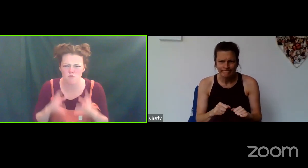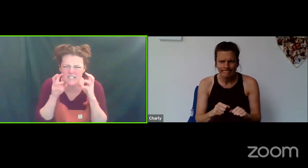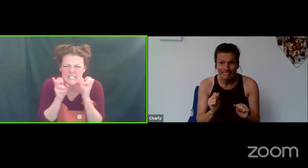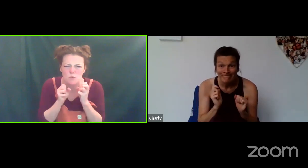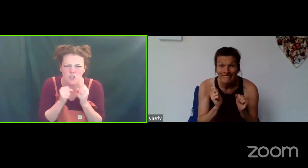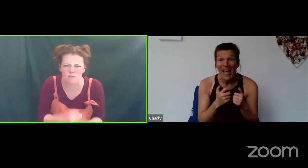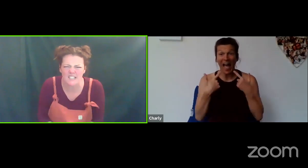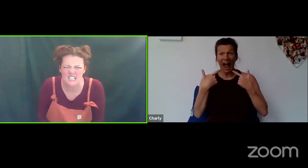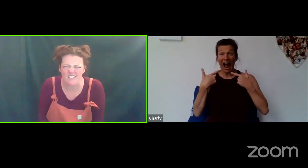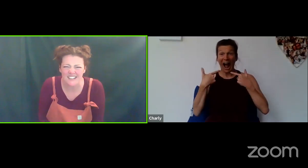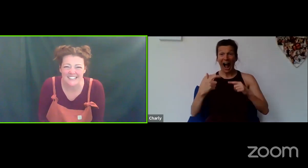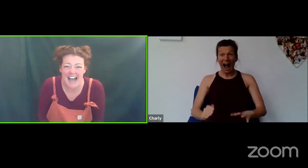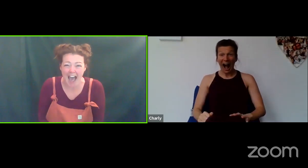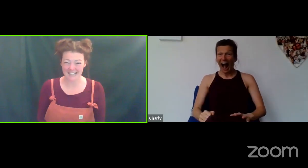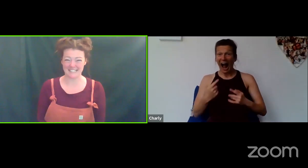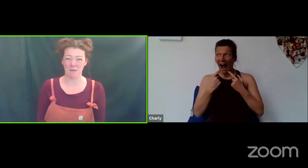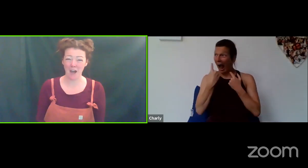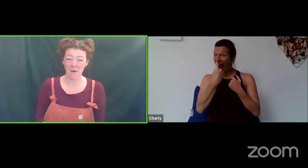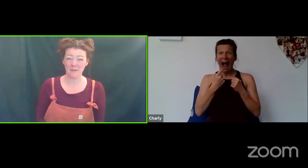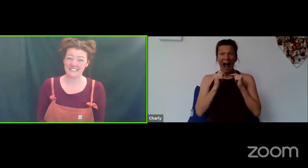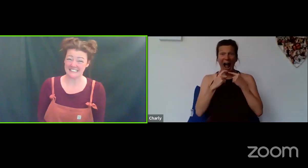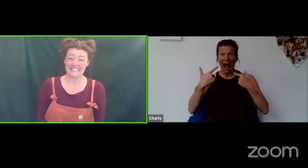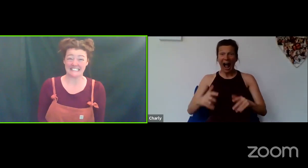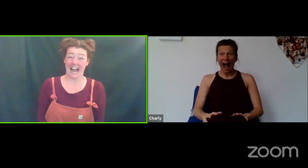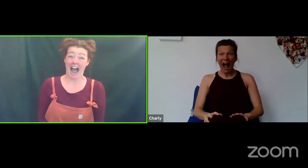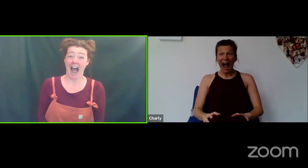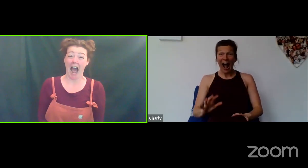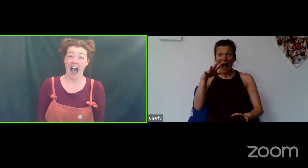really squidge your face together... and a smile!